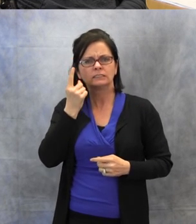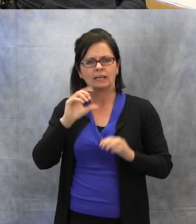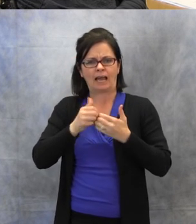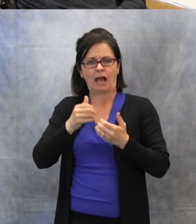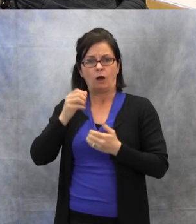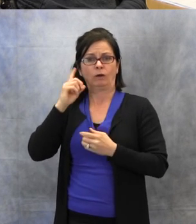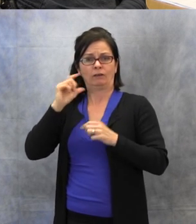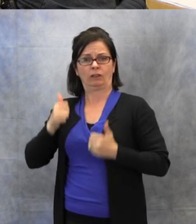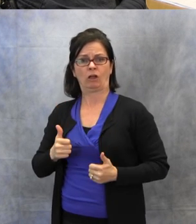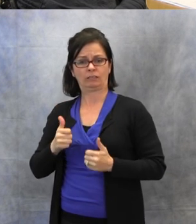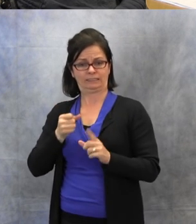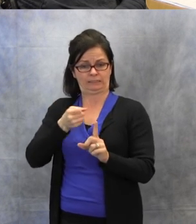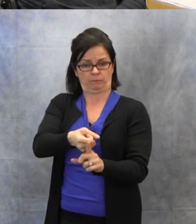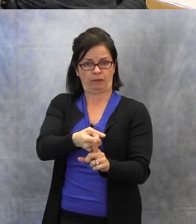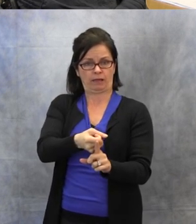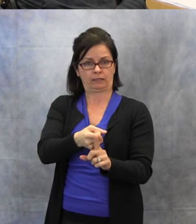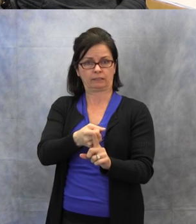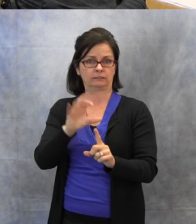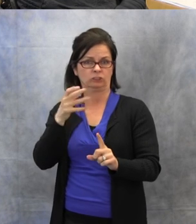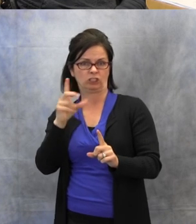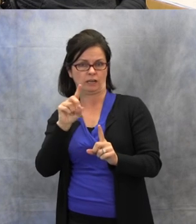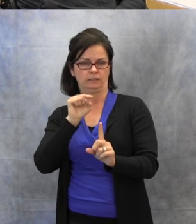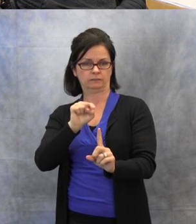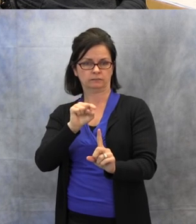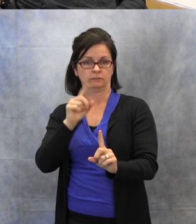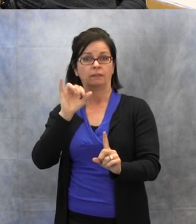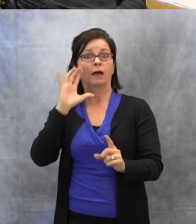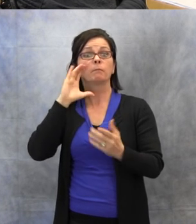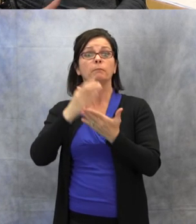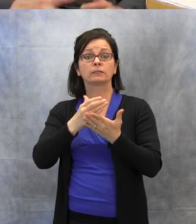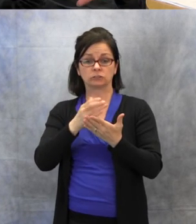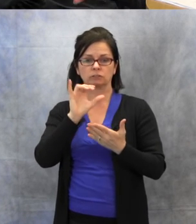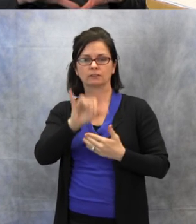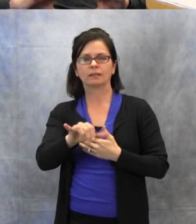What I have here is a picture of the Speech Banana